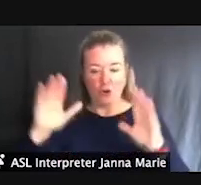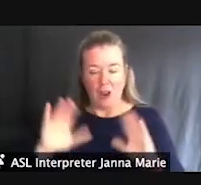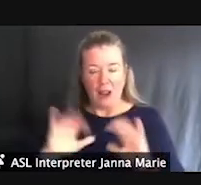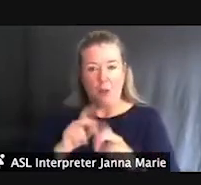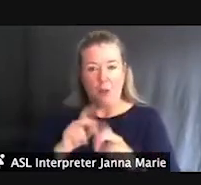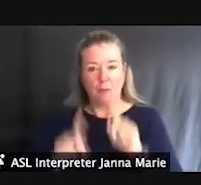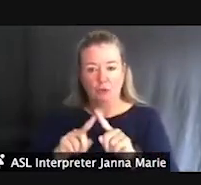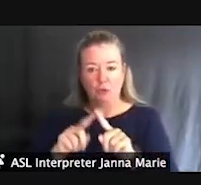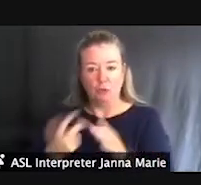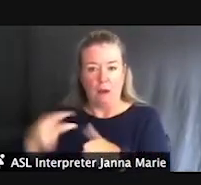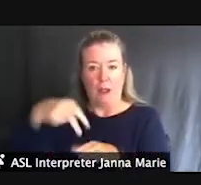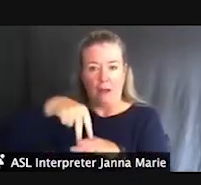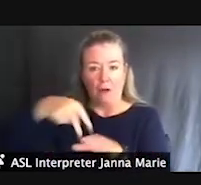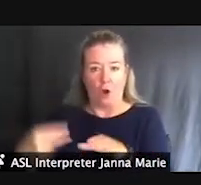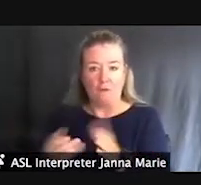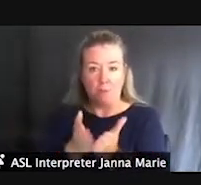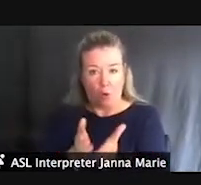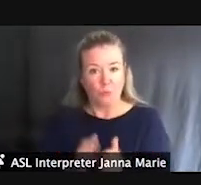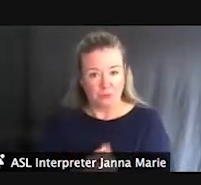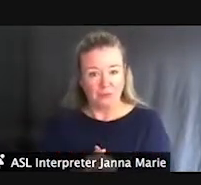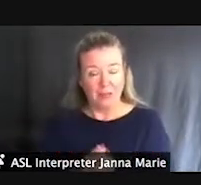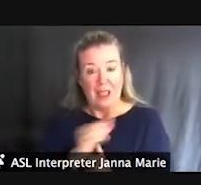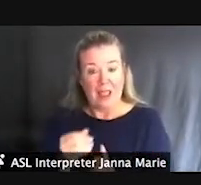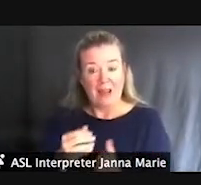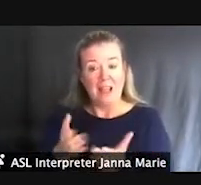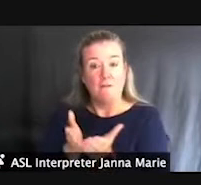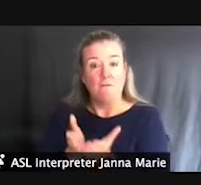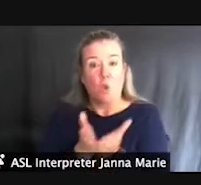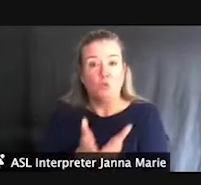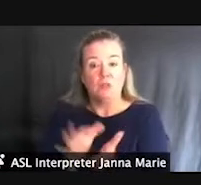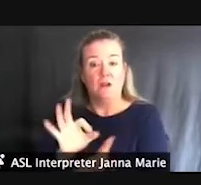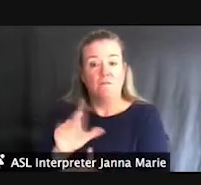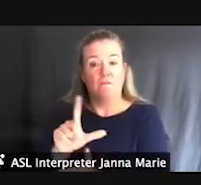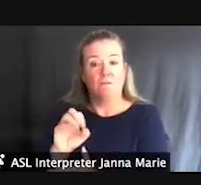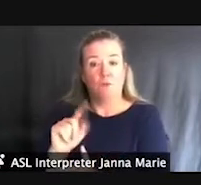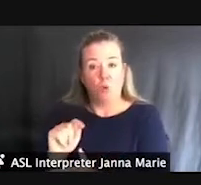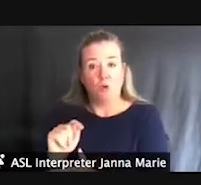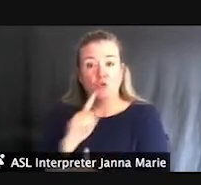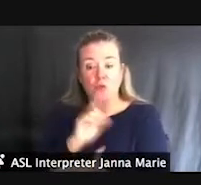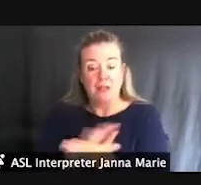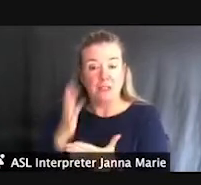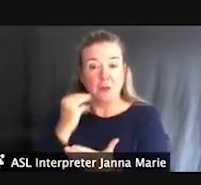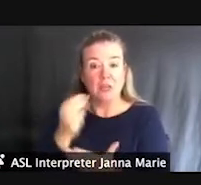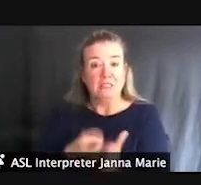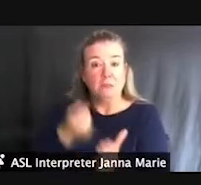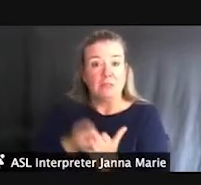The other thing too is, it's a floating pier. We all know water levels can fluctuate. So, this basically floats along with the water level.